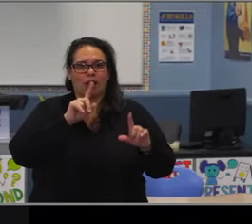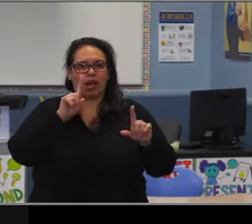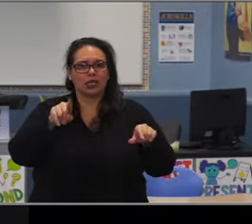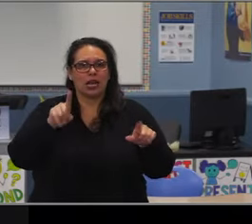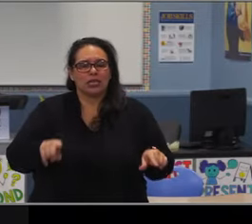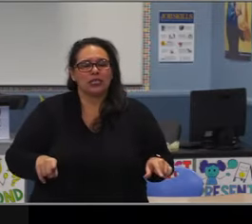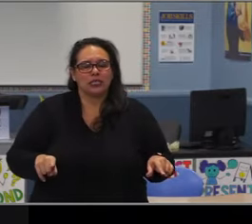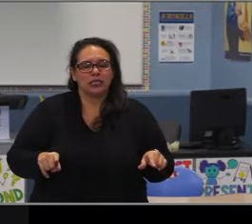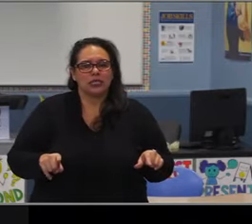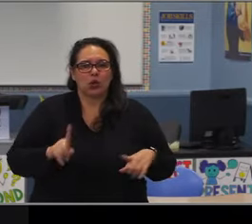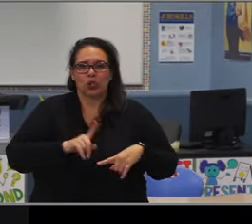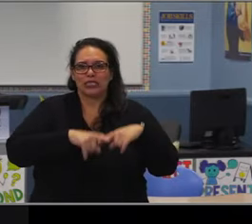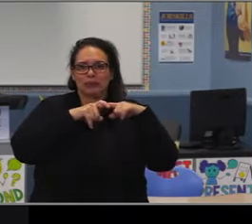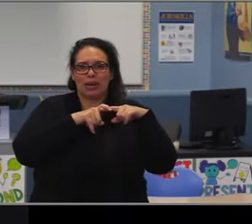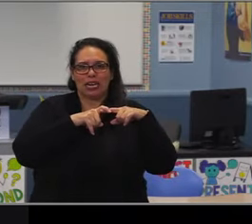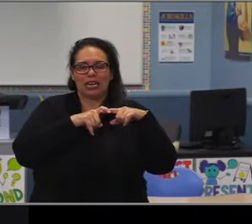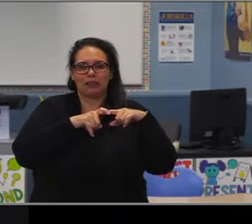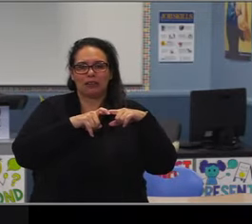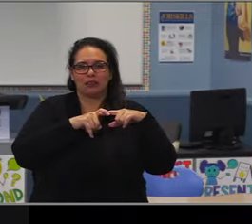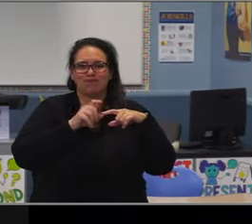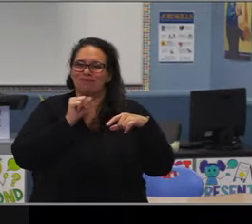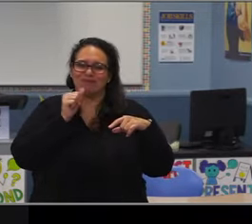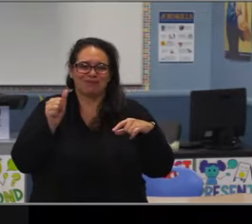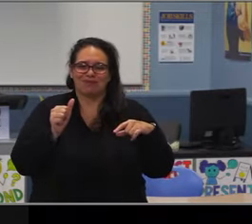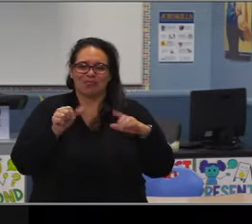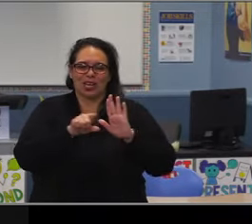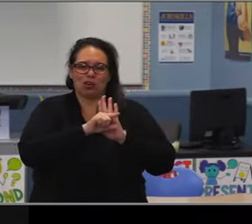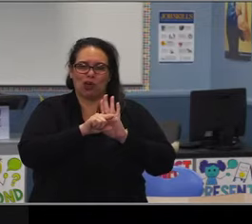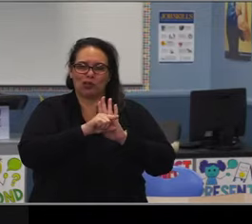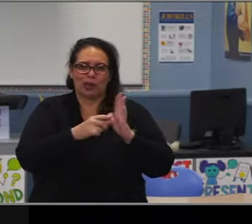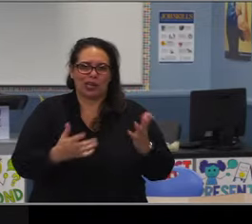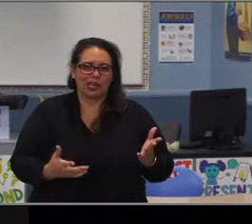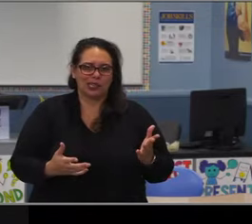Not just as reference point but because I think data wise